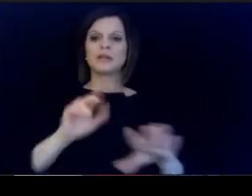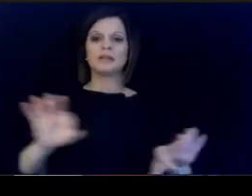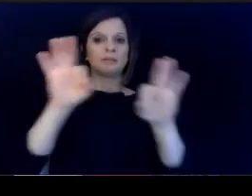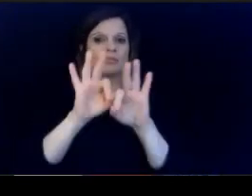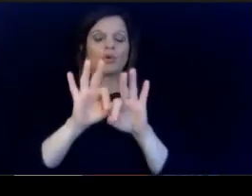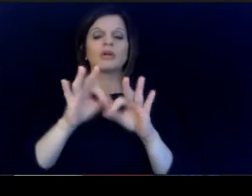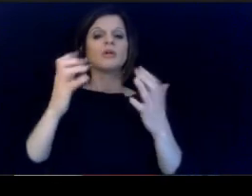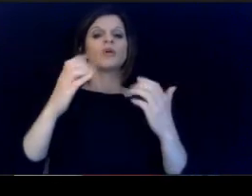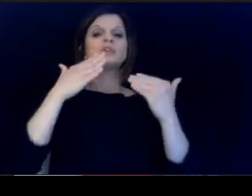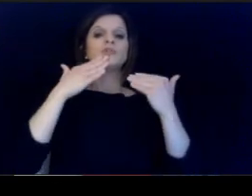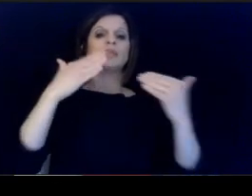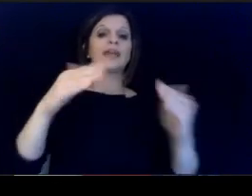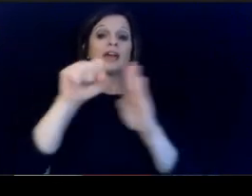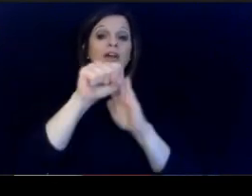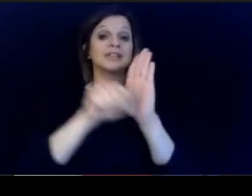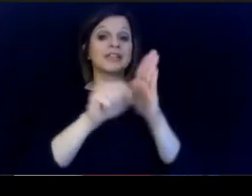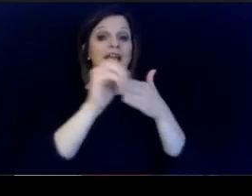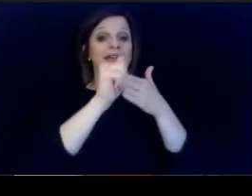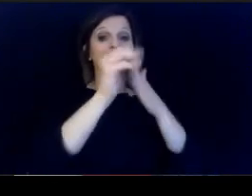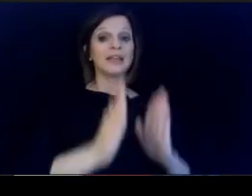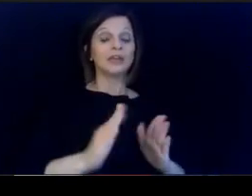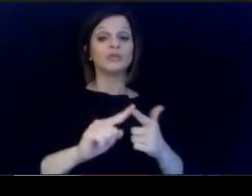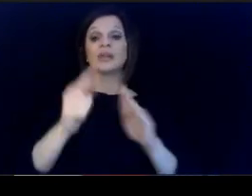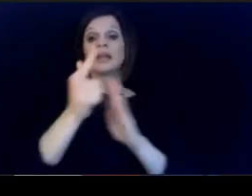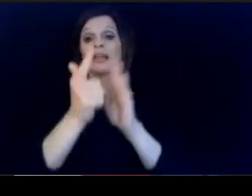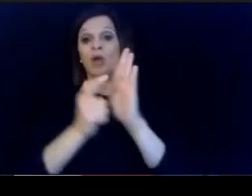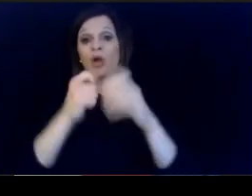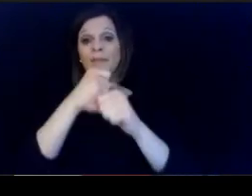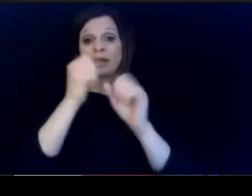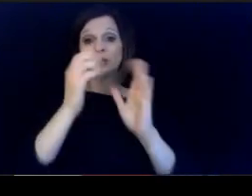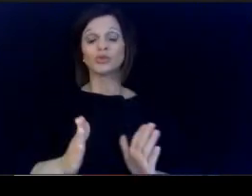state leaders are governor and Lieutenant governor in our lawmakers. in supporting this.